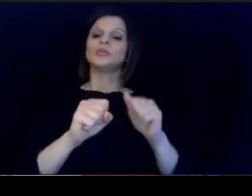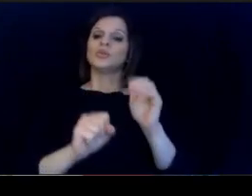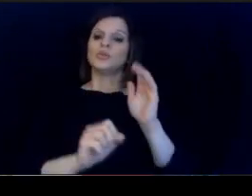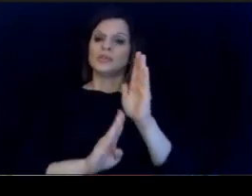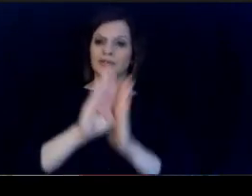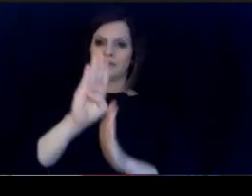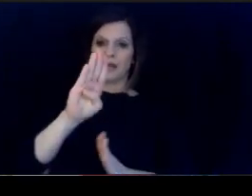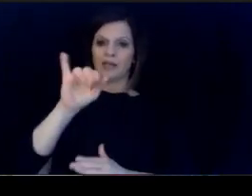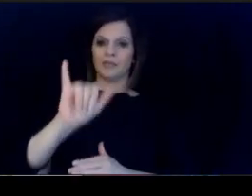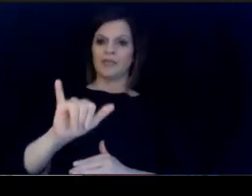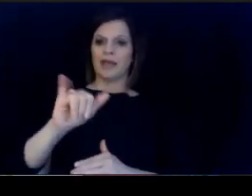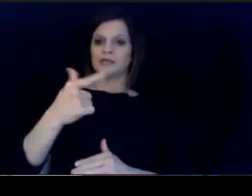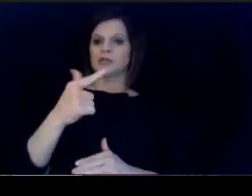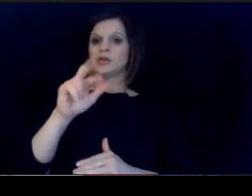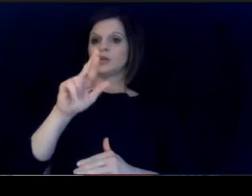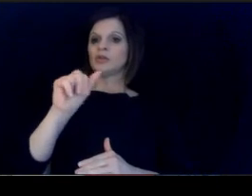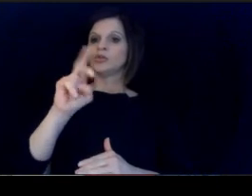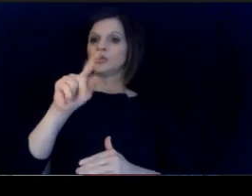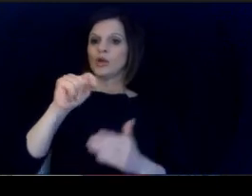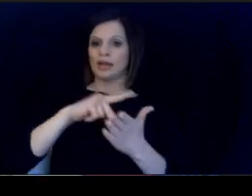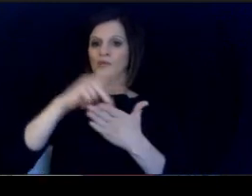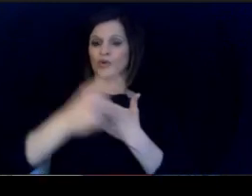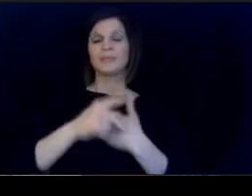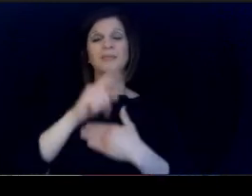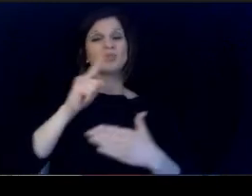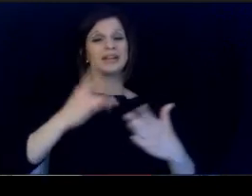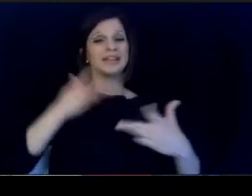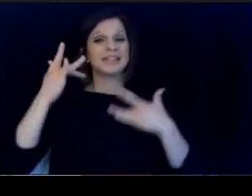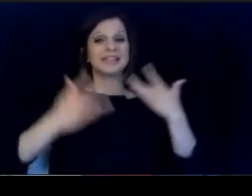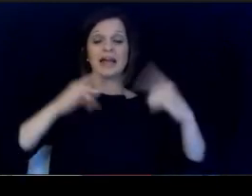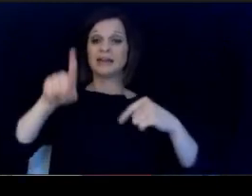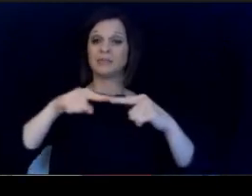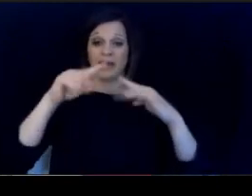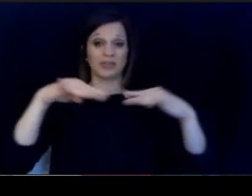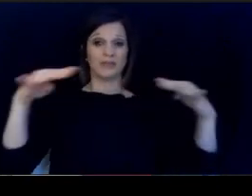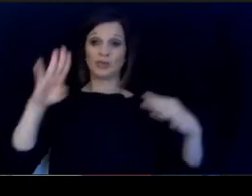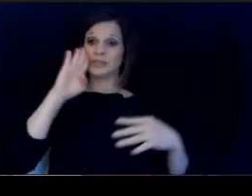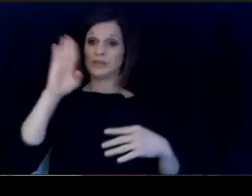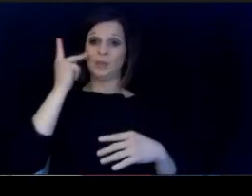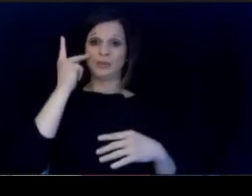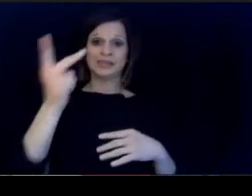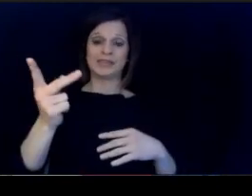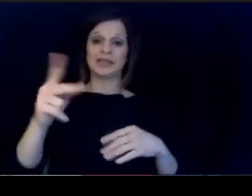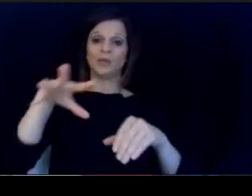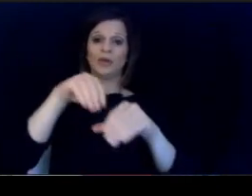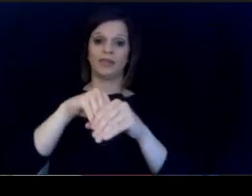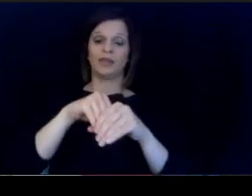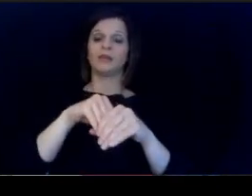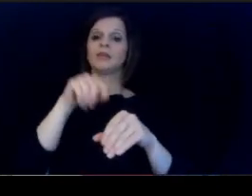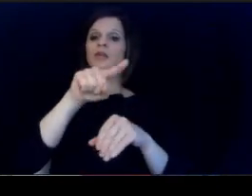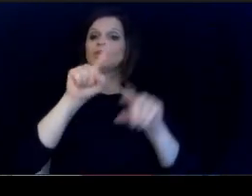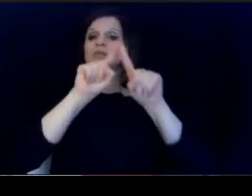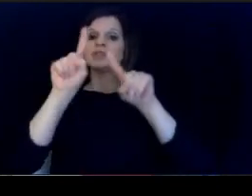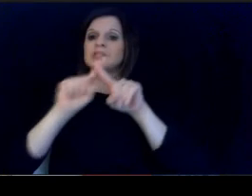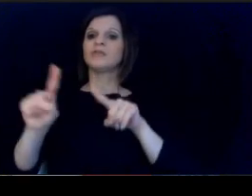the grow your own program and really excited about. the diversity we're going to see. Different grow your own programs.